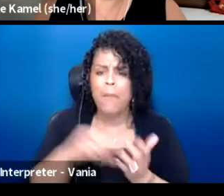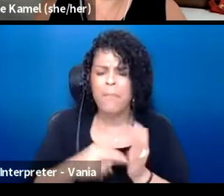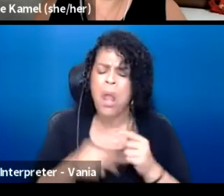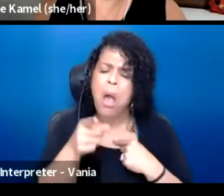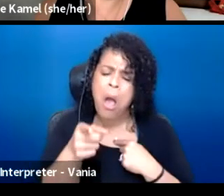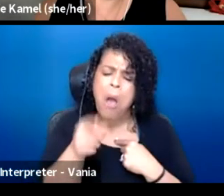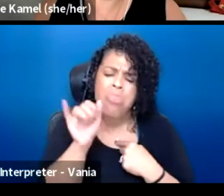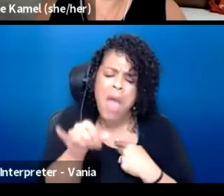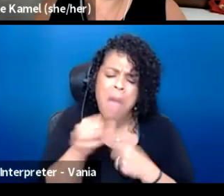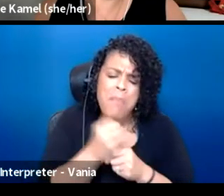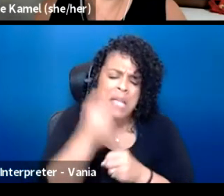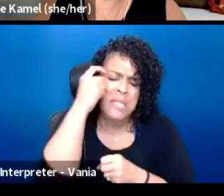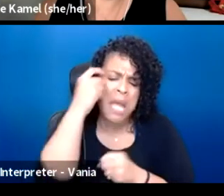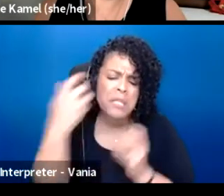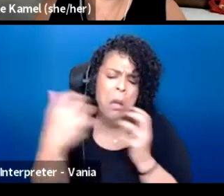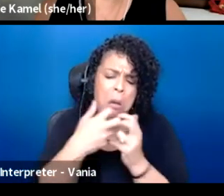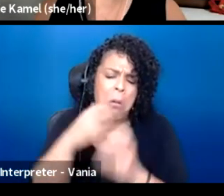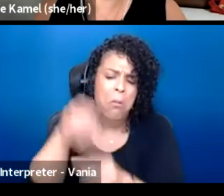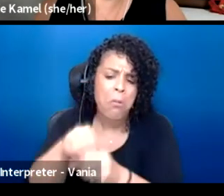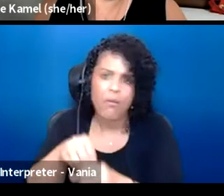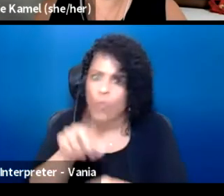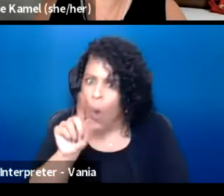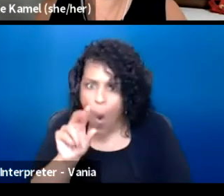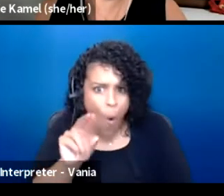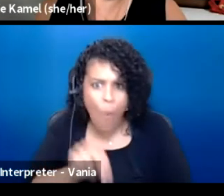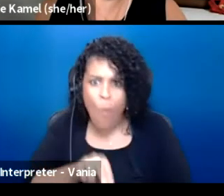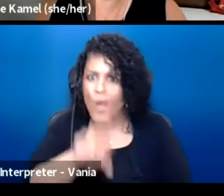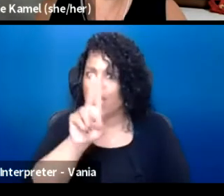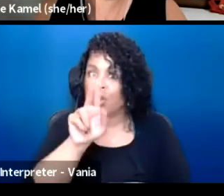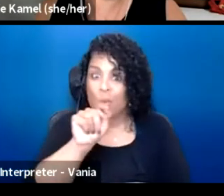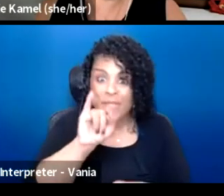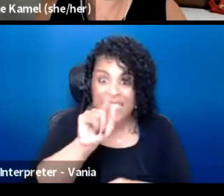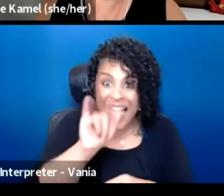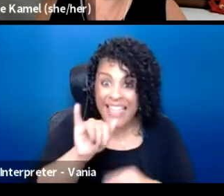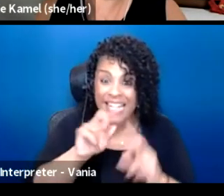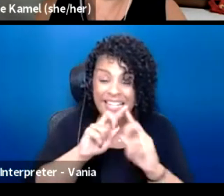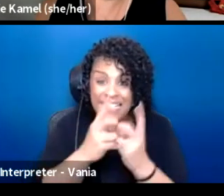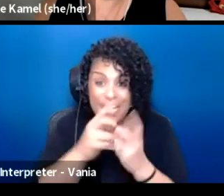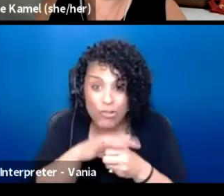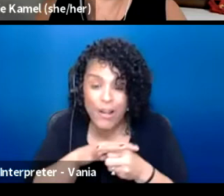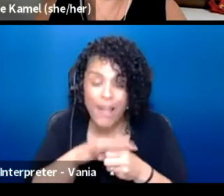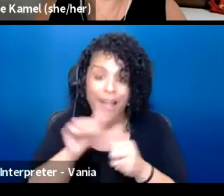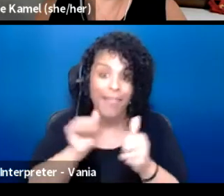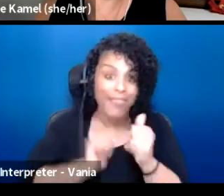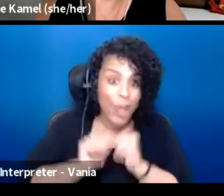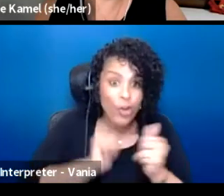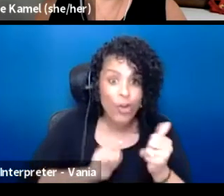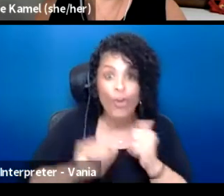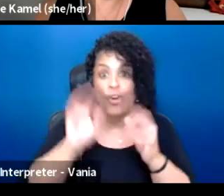No, every single one, the utility district. Like that theater and creativity and cultural programming